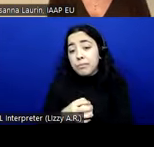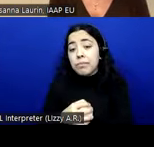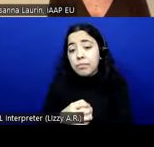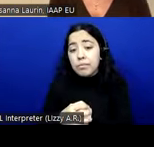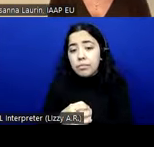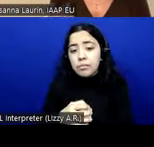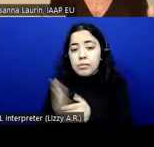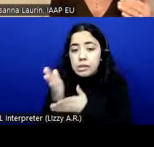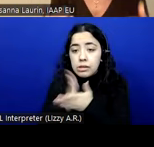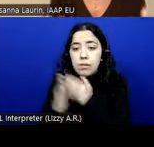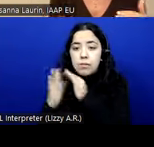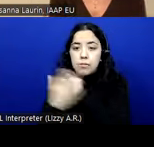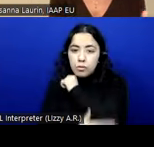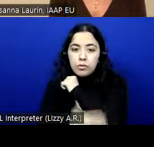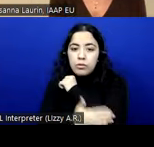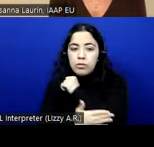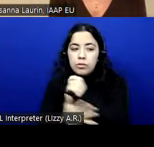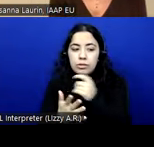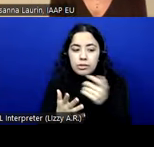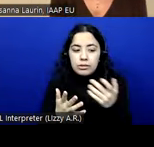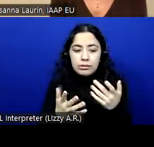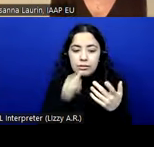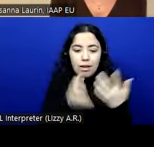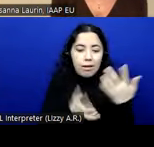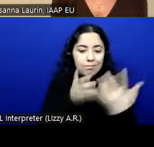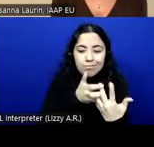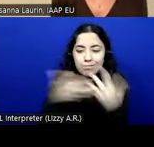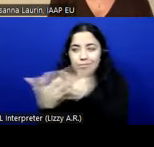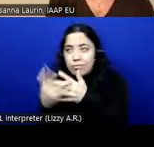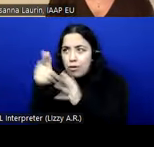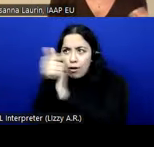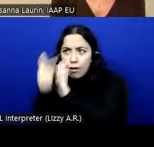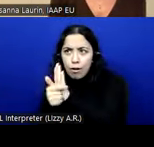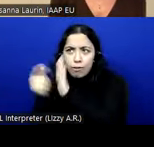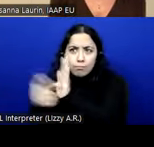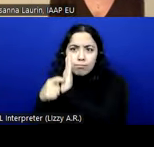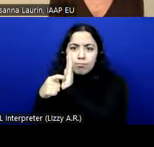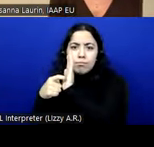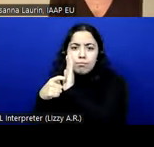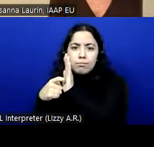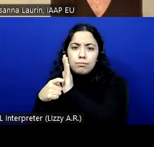in some countries. It's kind of a mismatch of what the law says about requirements should be